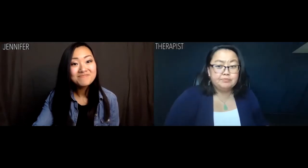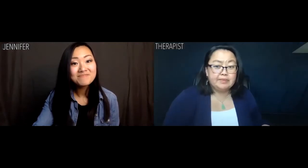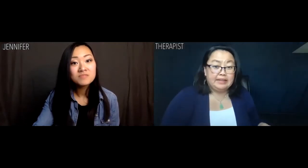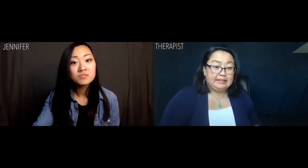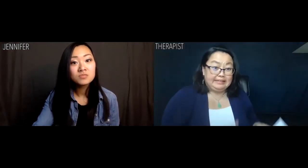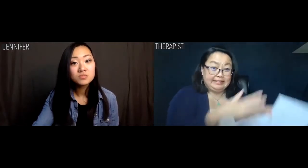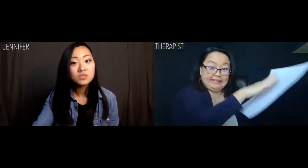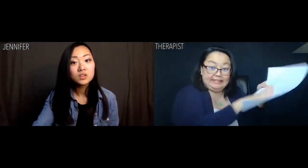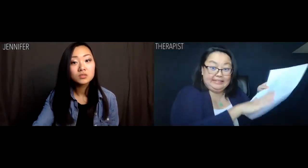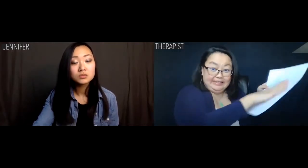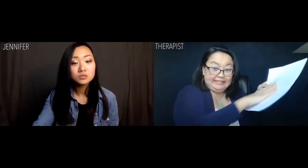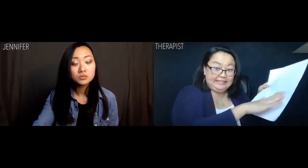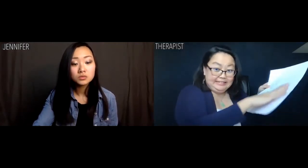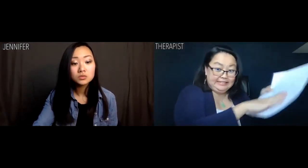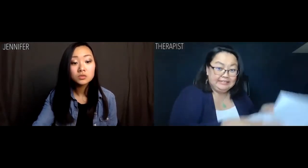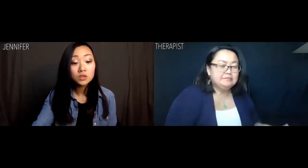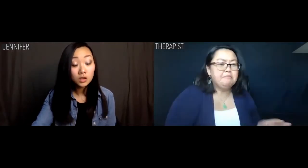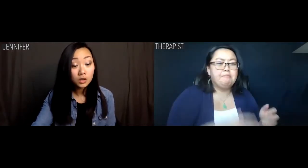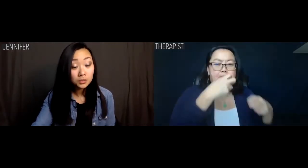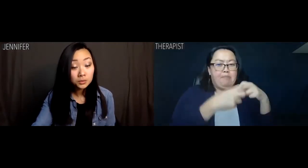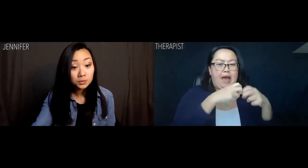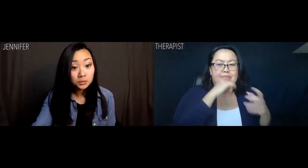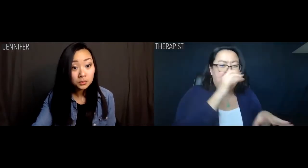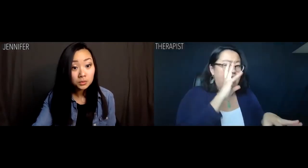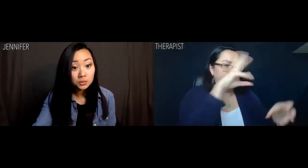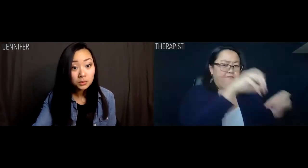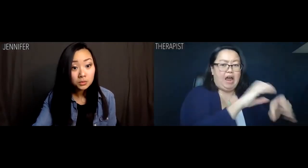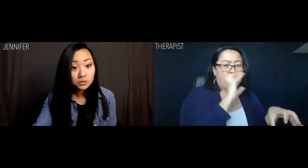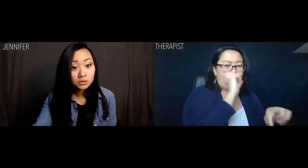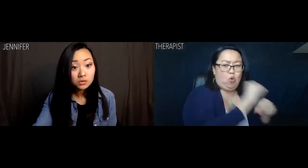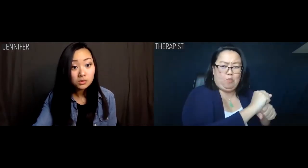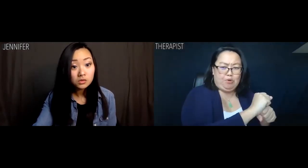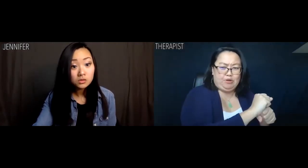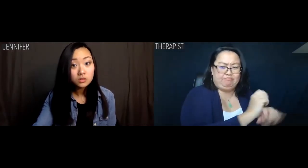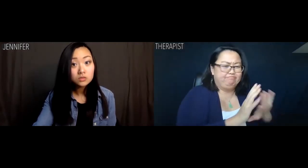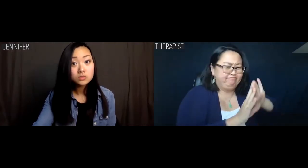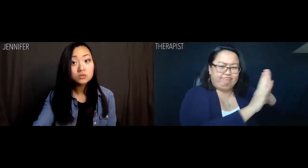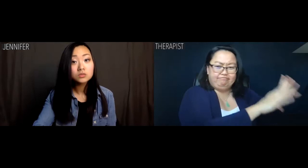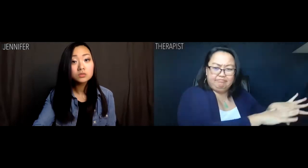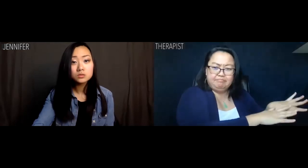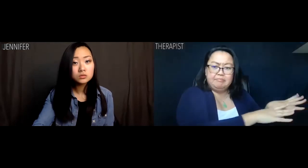The problem isn't contained in some homework assignments.